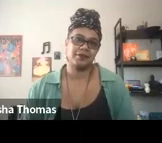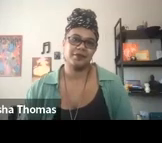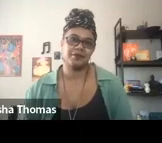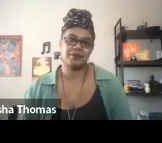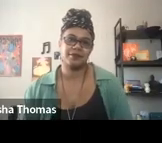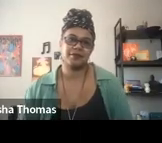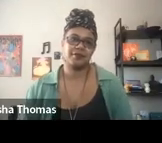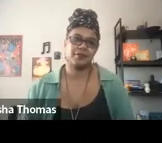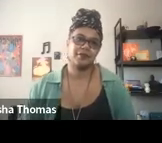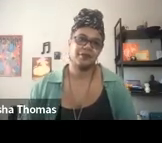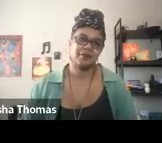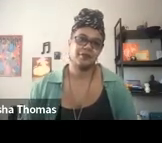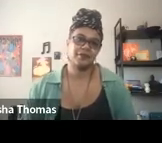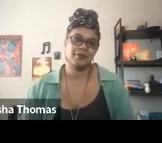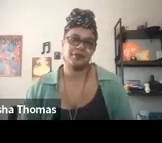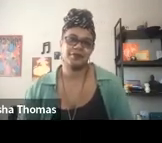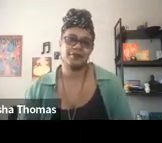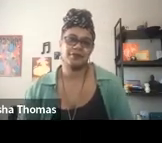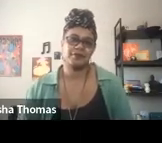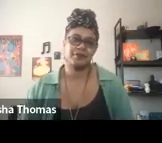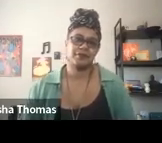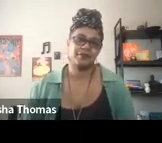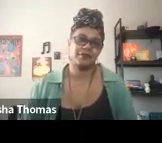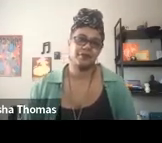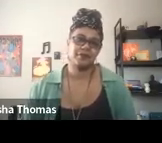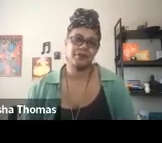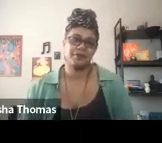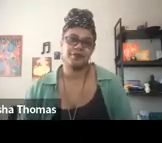The yellow silence was centered.